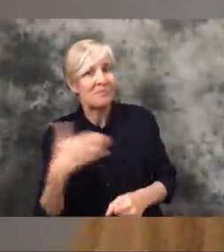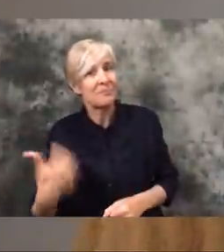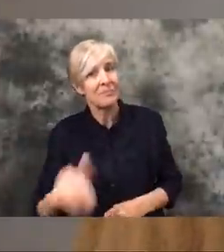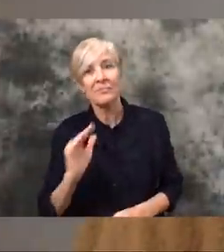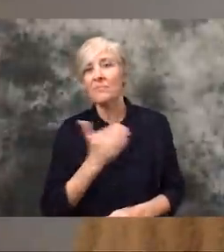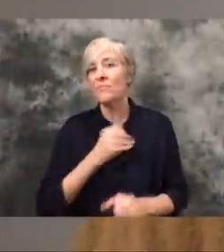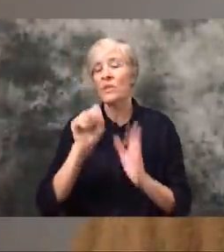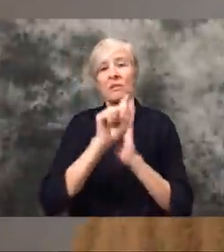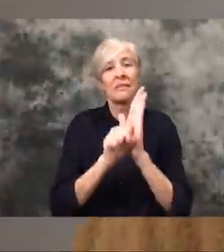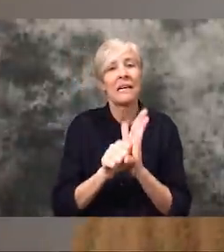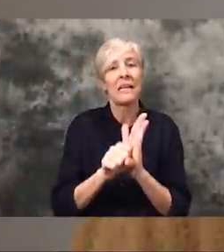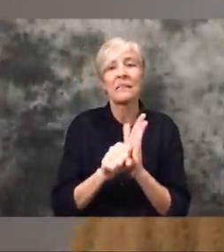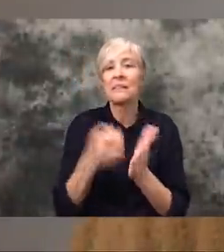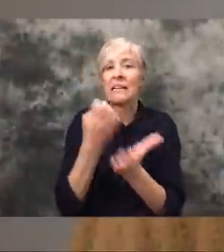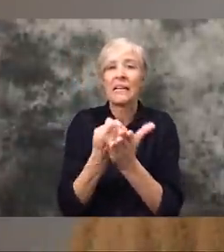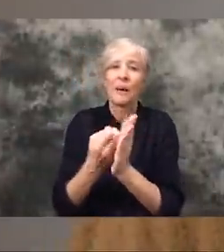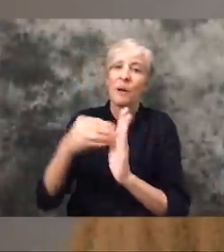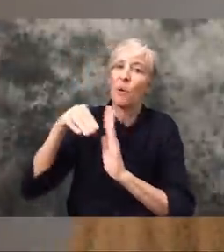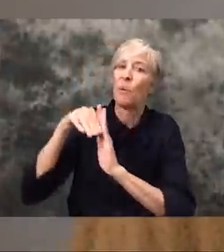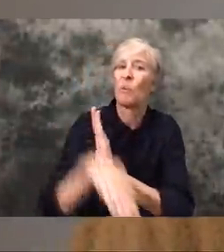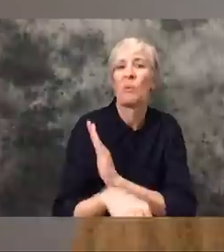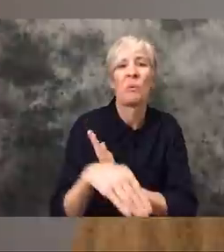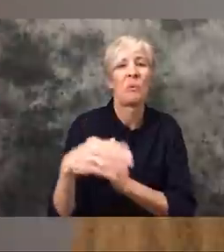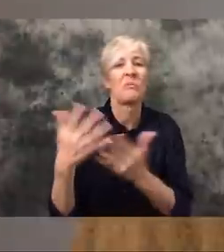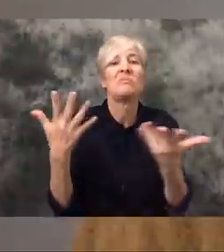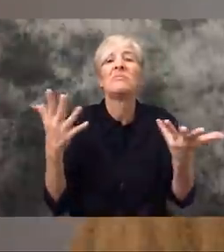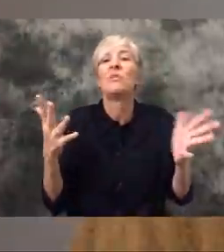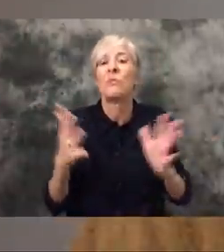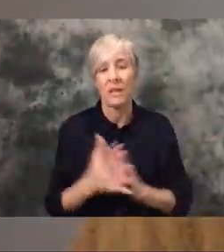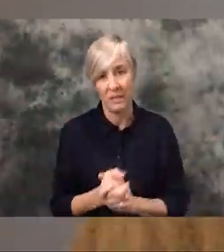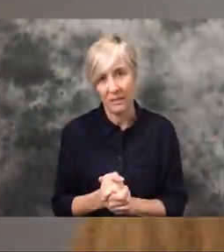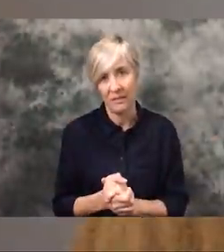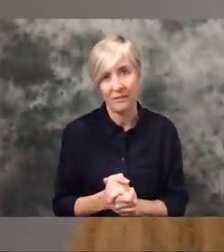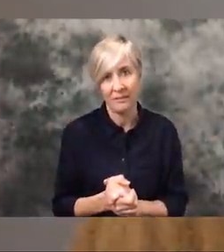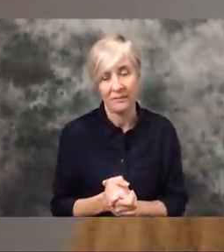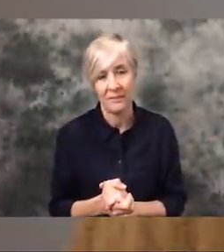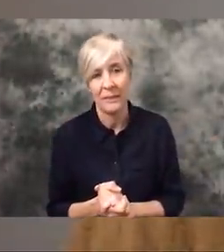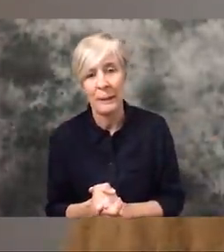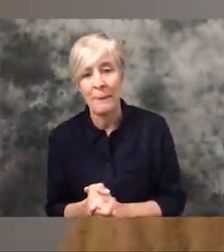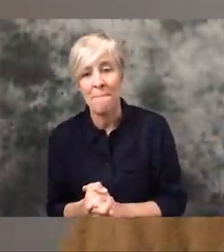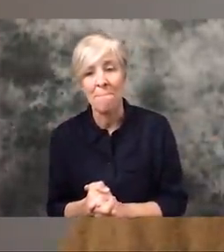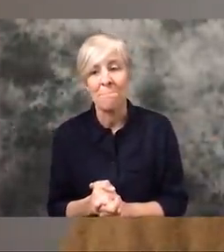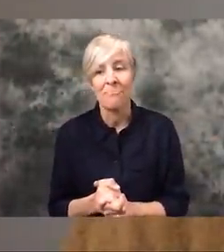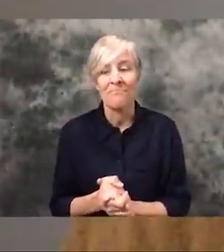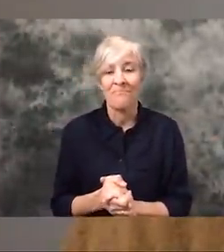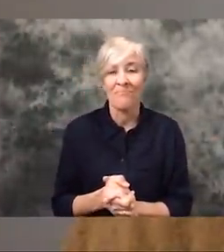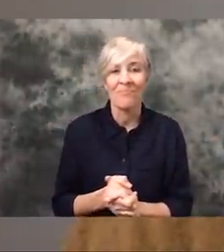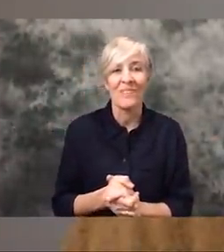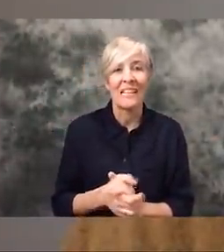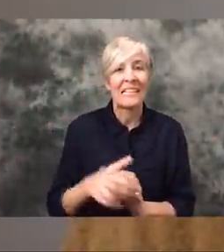our state is already so economically depressed and this, this could be sort of one of